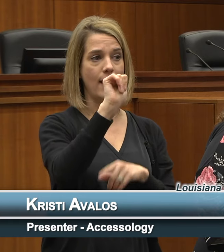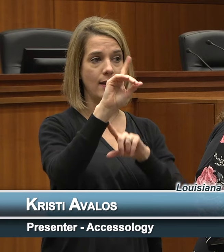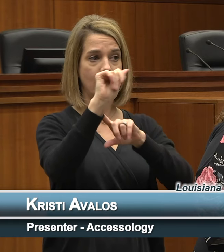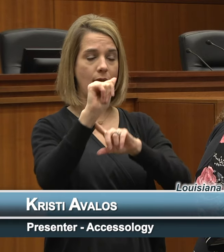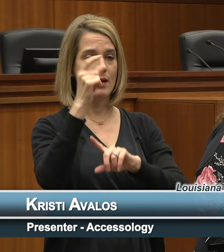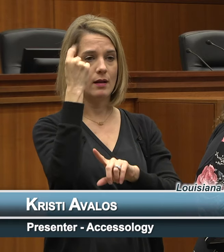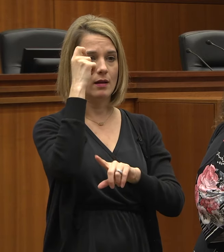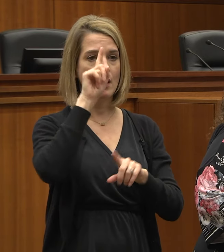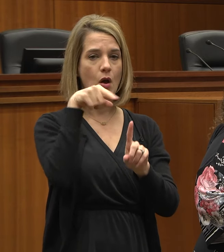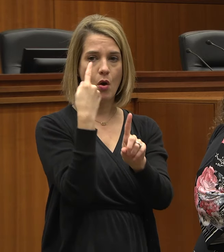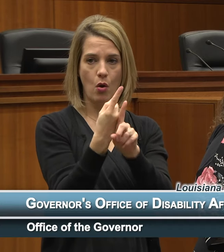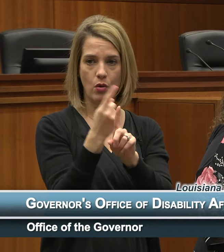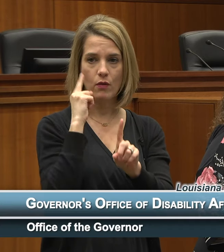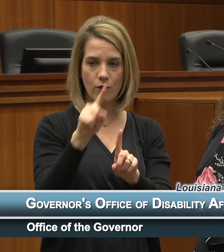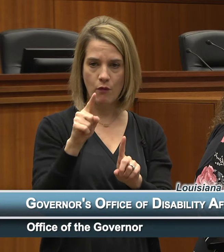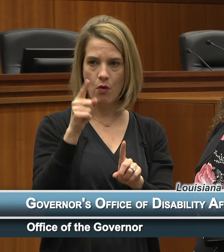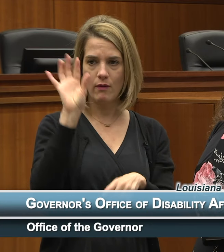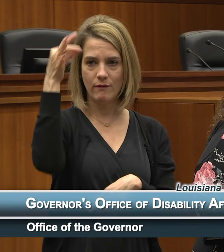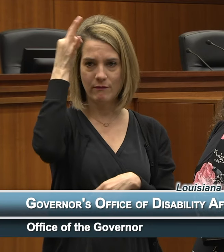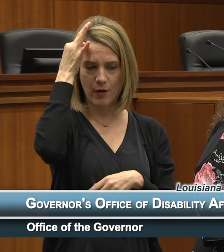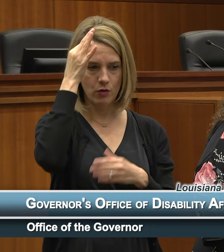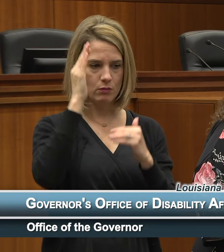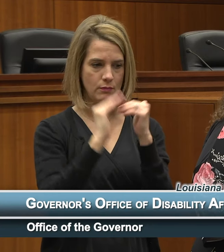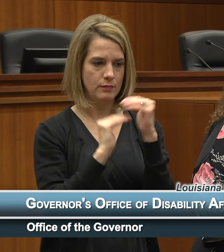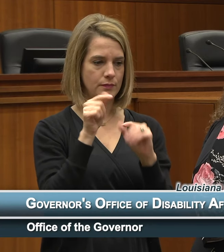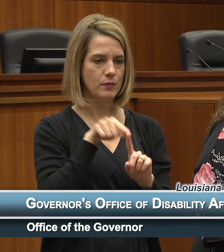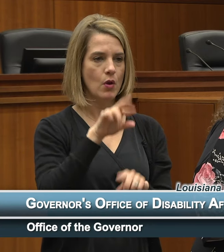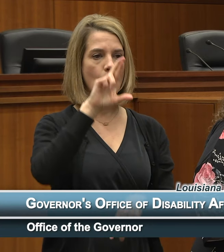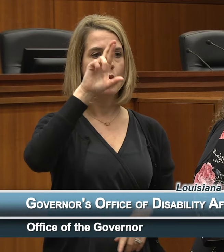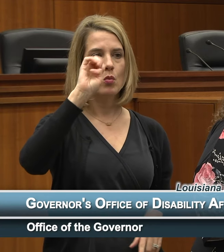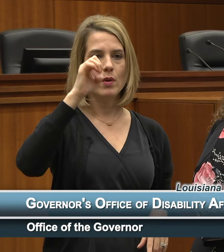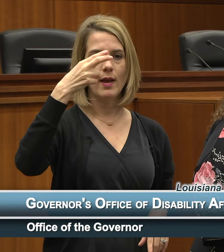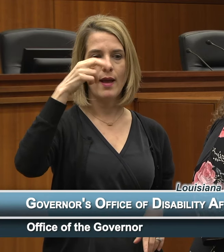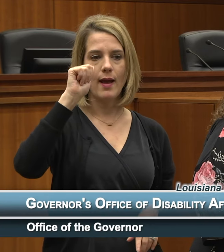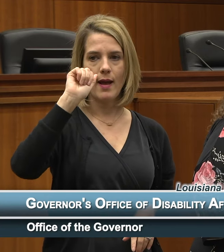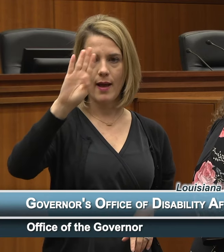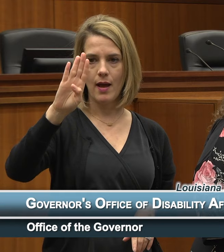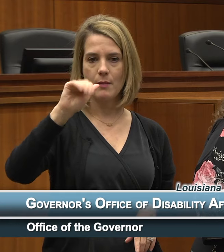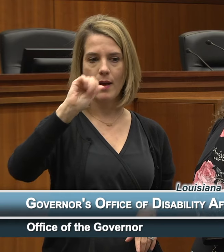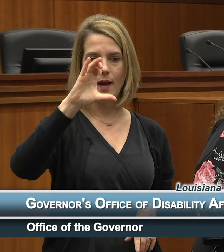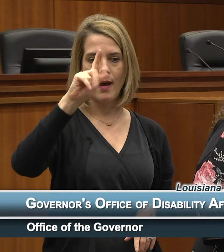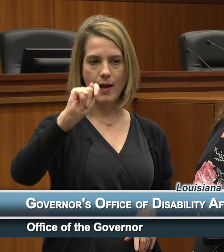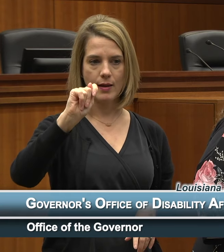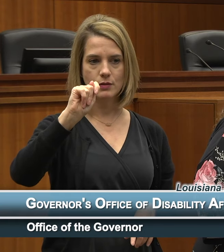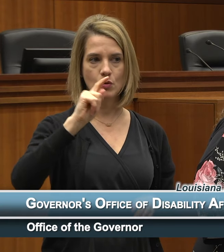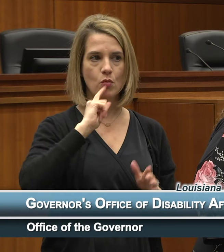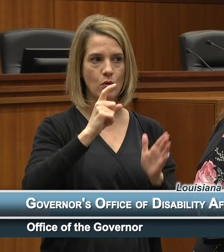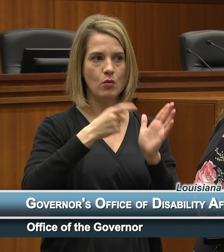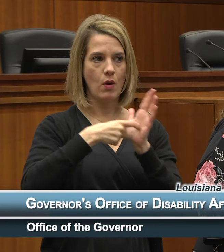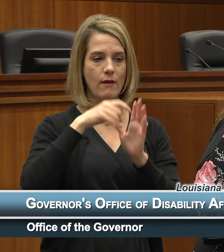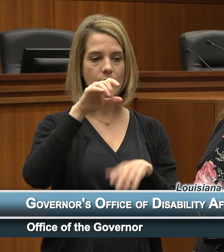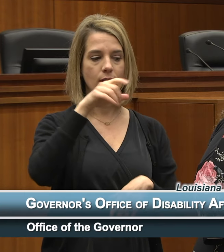for federal properties. The Rehab Act required section 504 of the Rehab